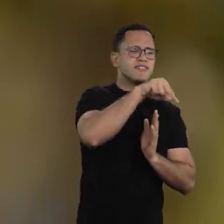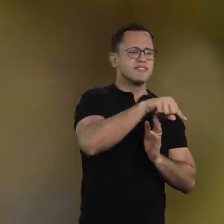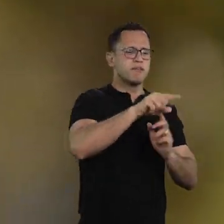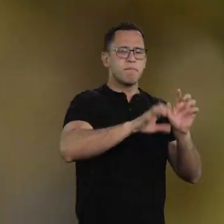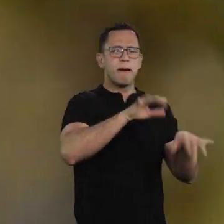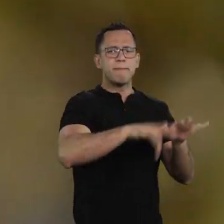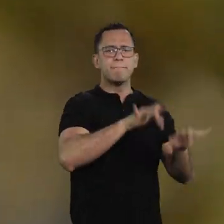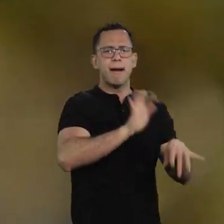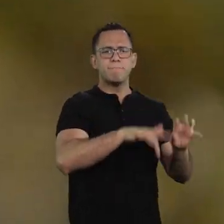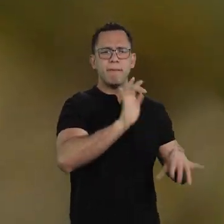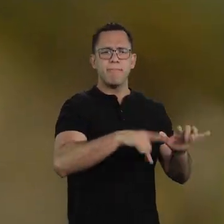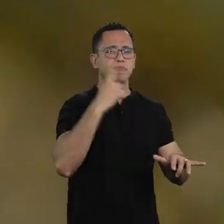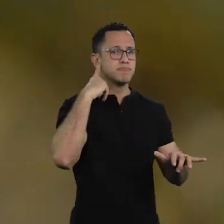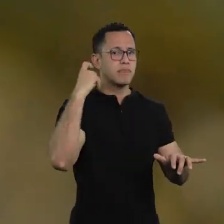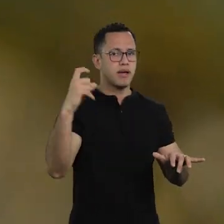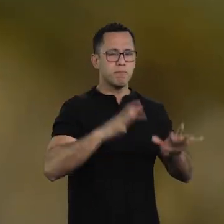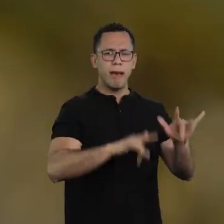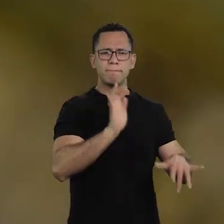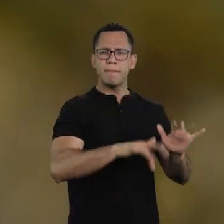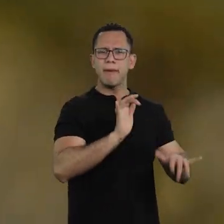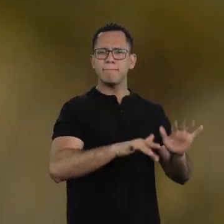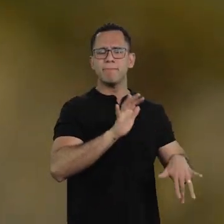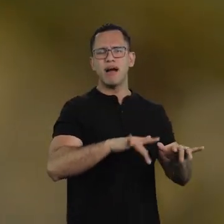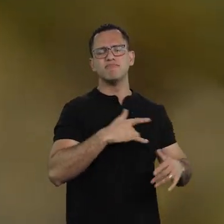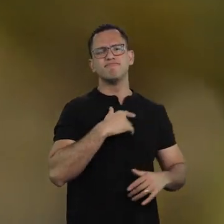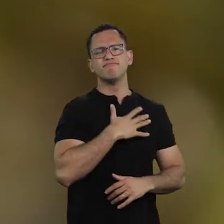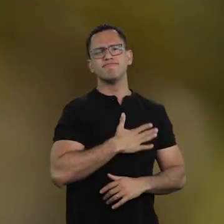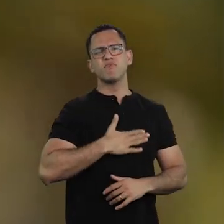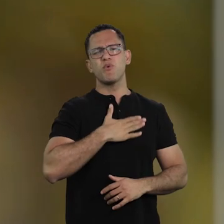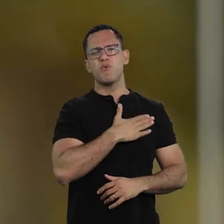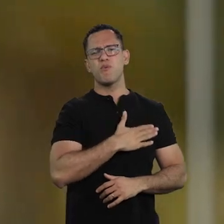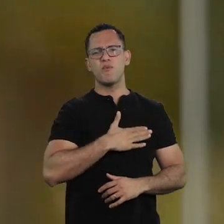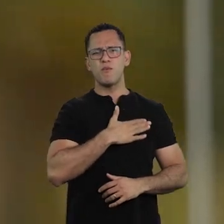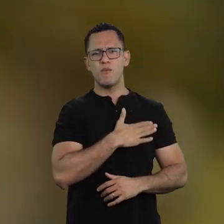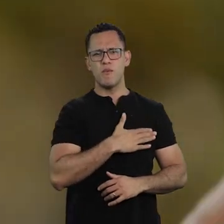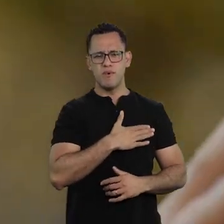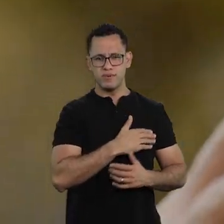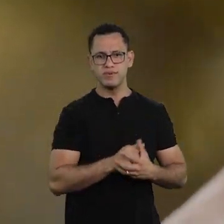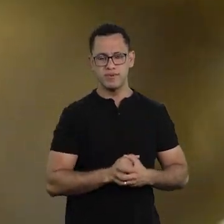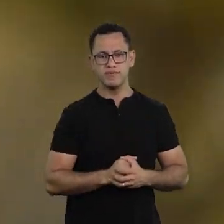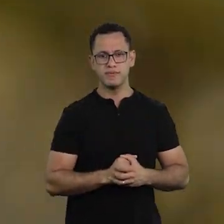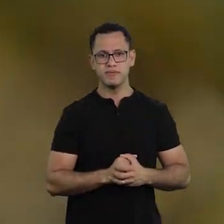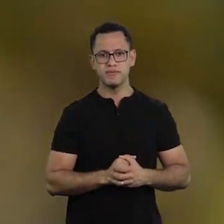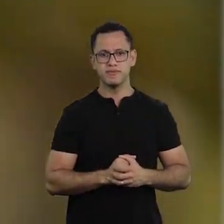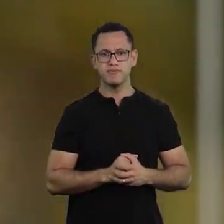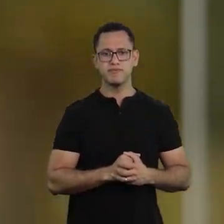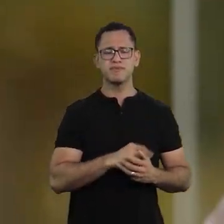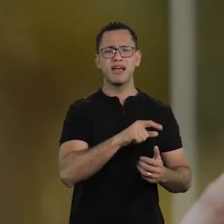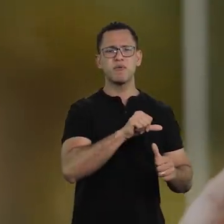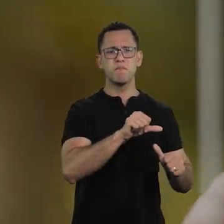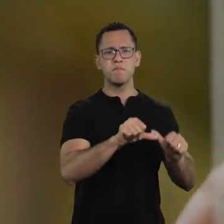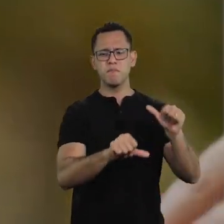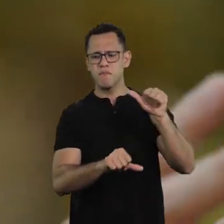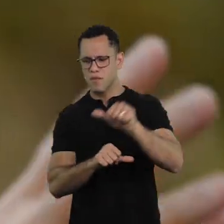that the dialogues were much more dramatic in that tec, tec, tec. That is, the noise of the typewriter.